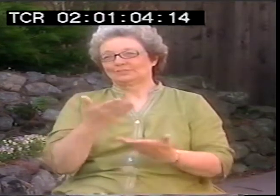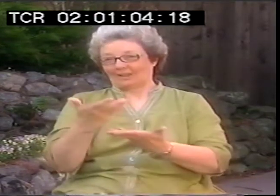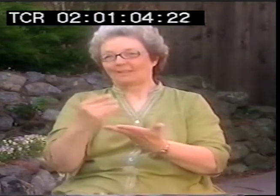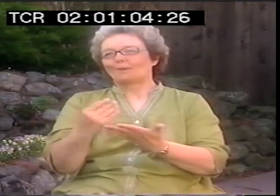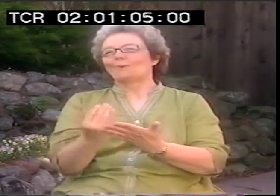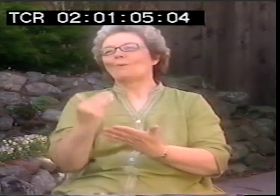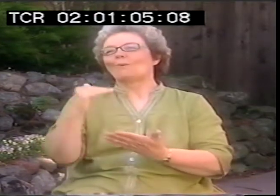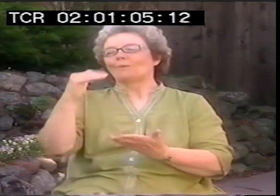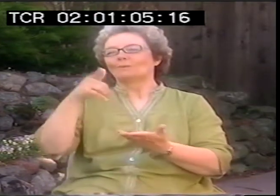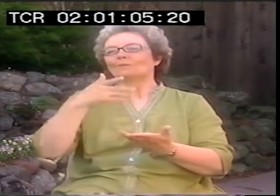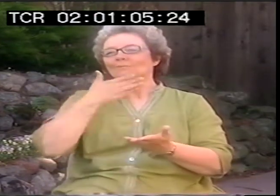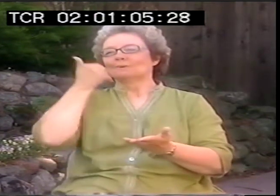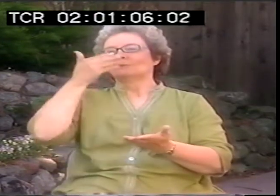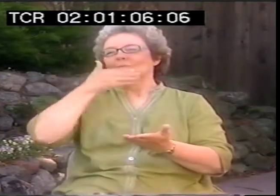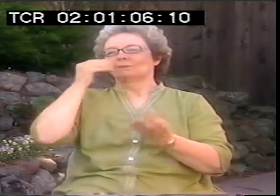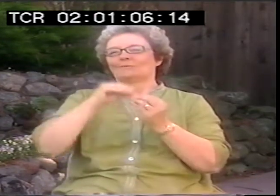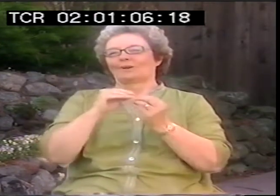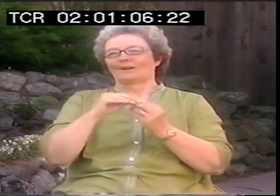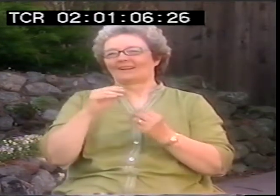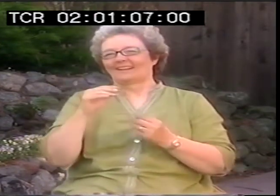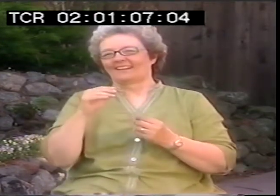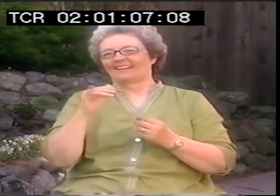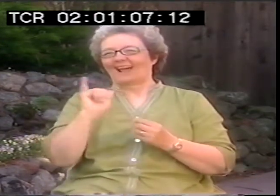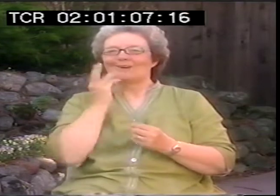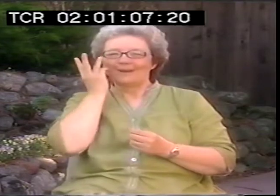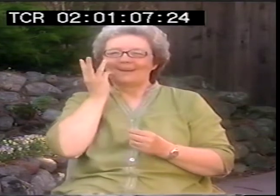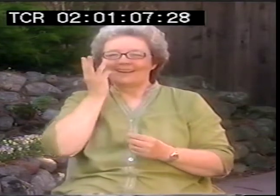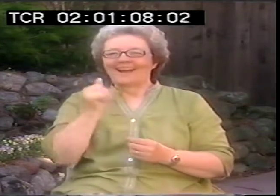Yeah, it grows, grows better and better and better.